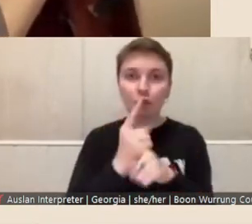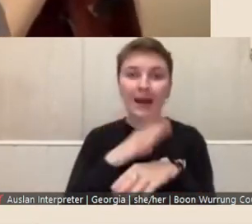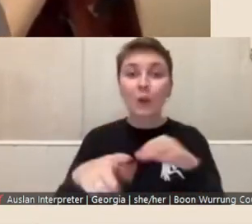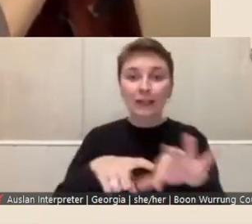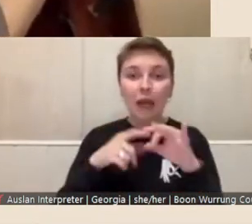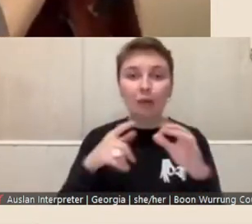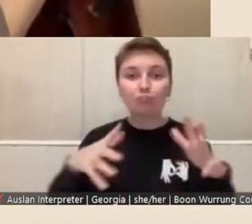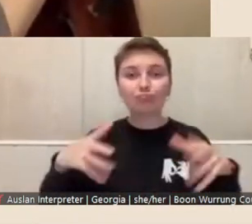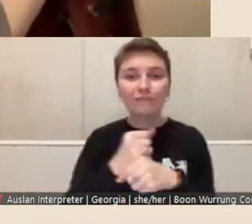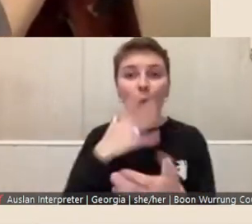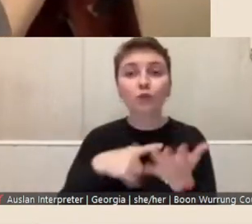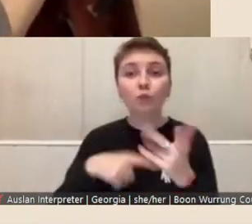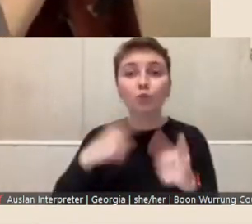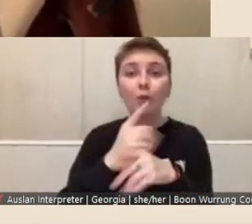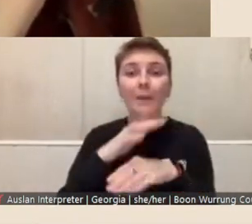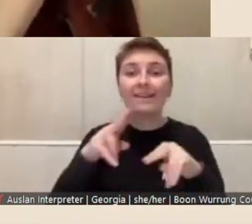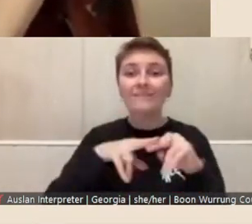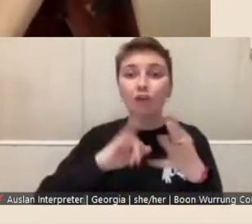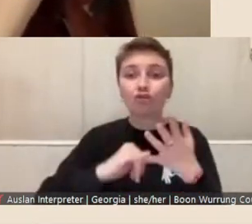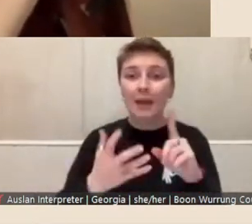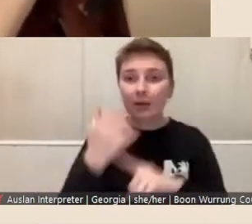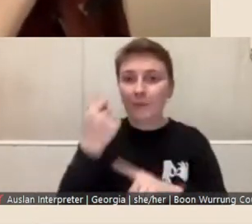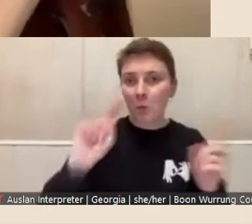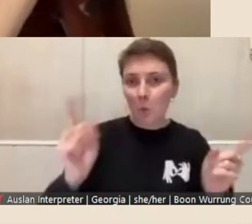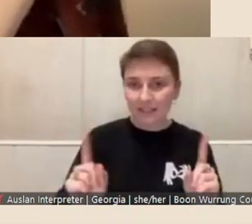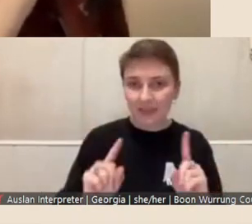fellowship outcomes, and so we can pop to the next slide.